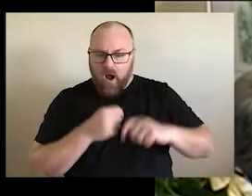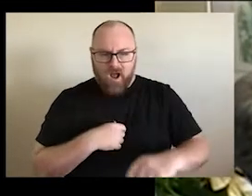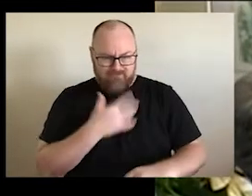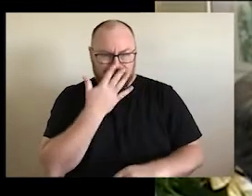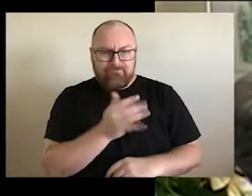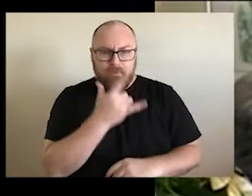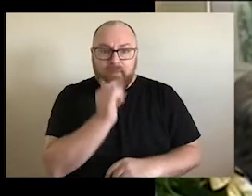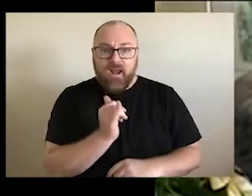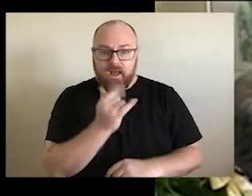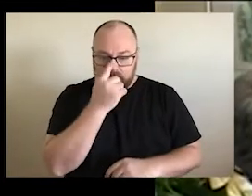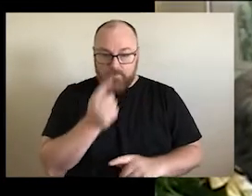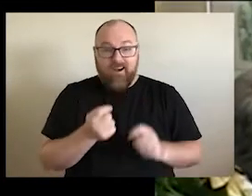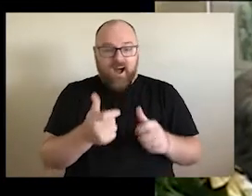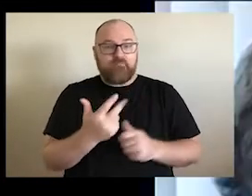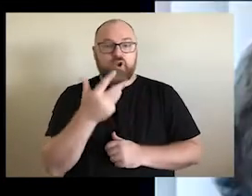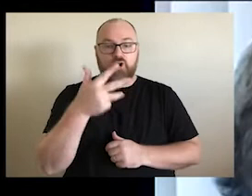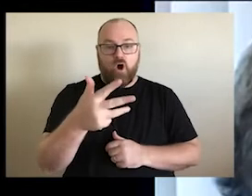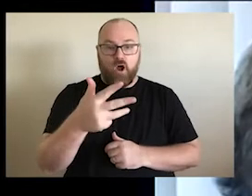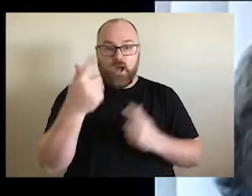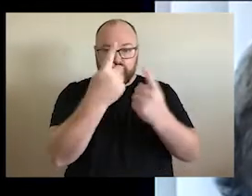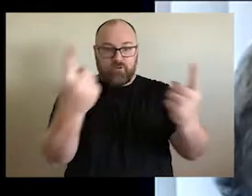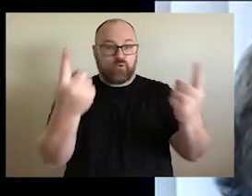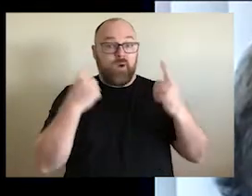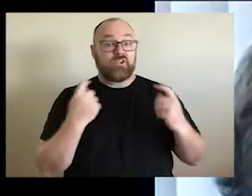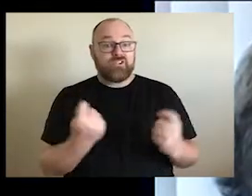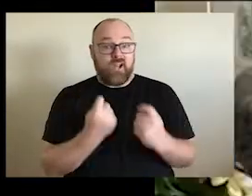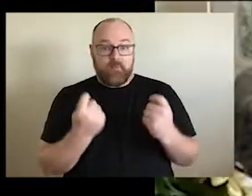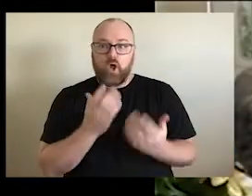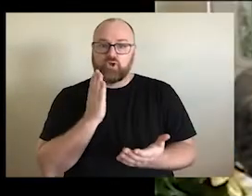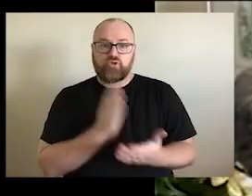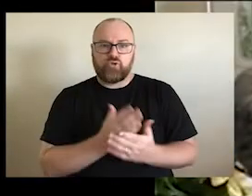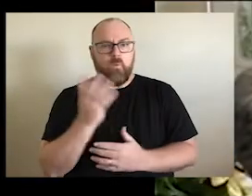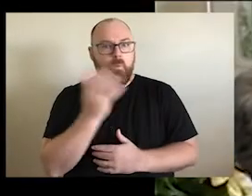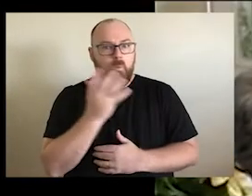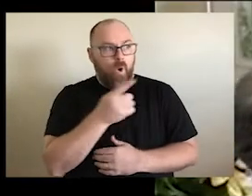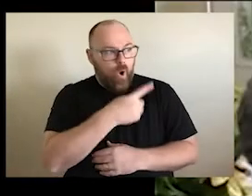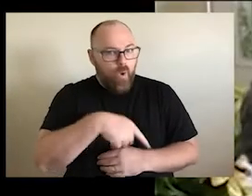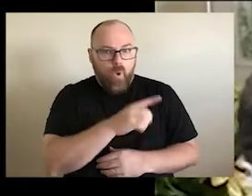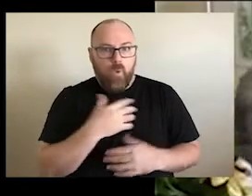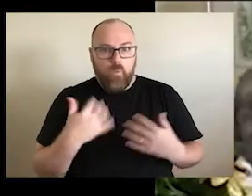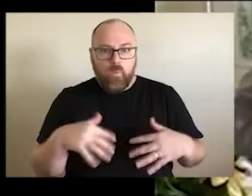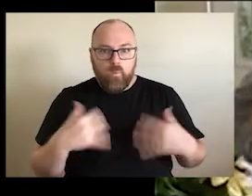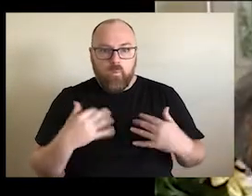I thought, well, it's too bad. But by the end of nine, graduation ceremonies, he has had the most enormous effect that he just